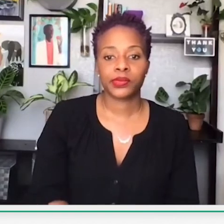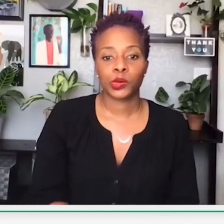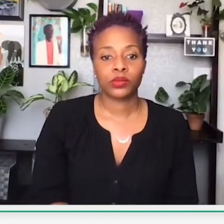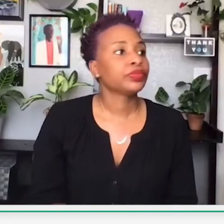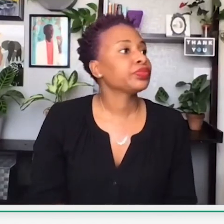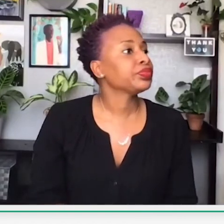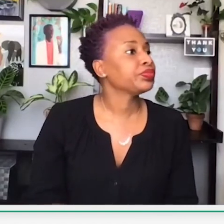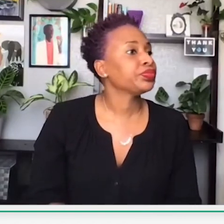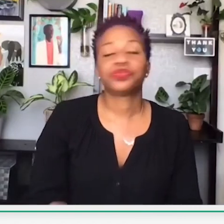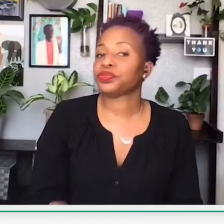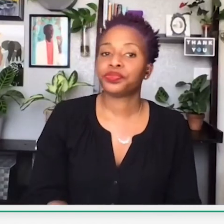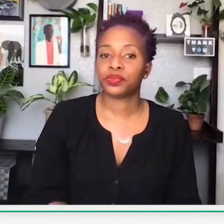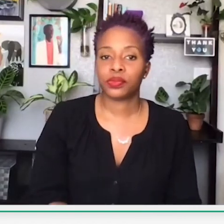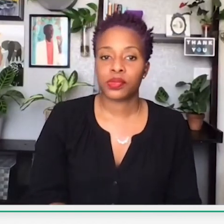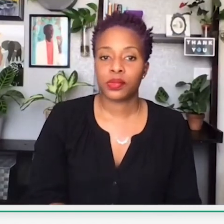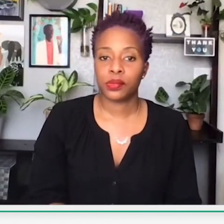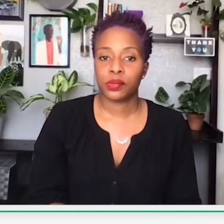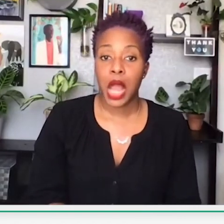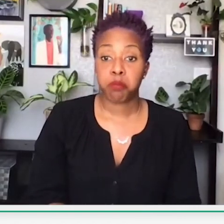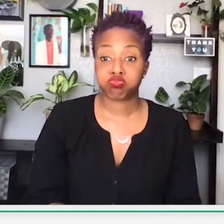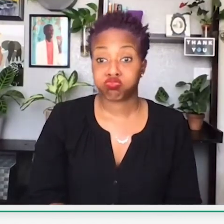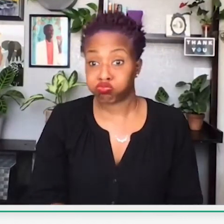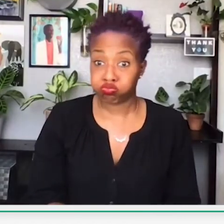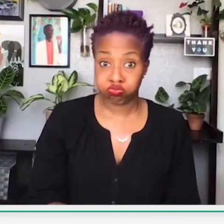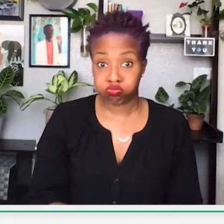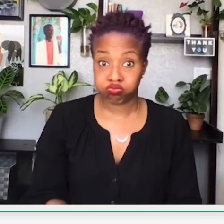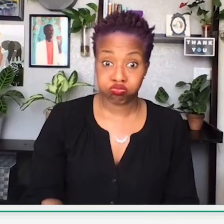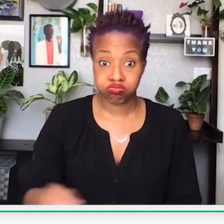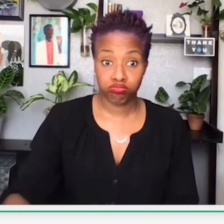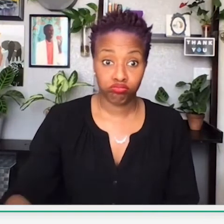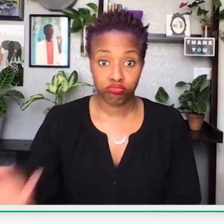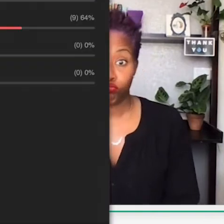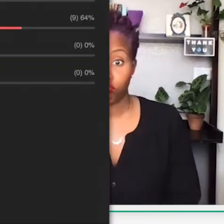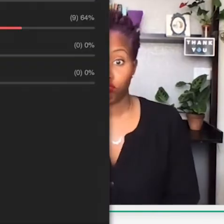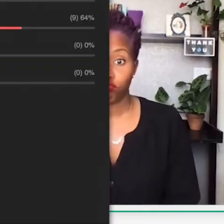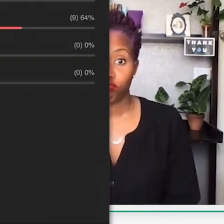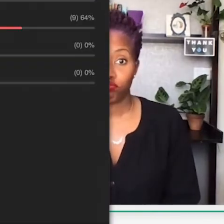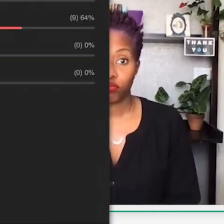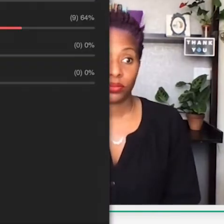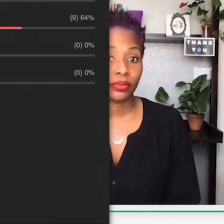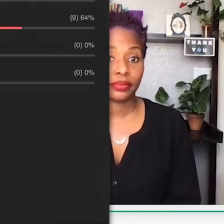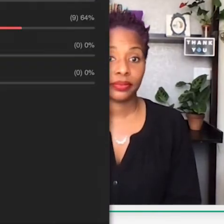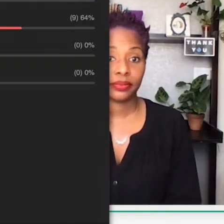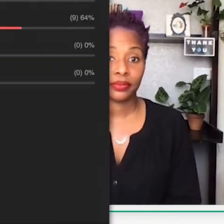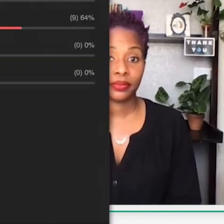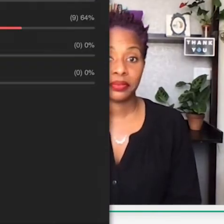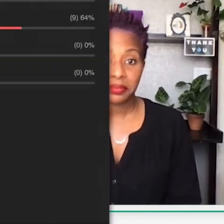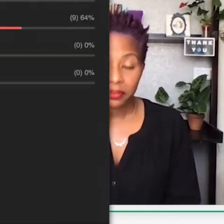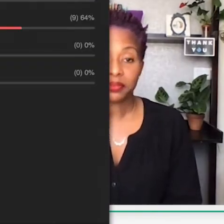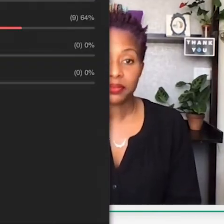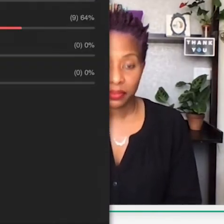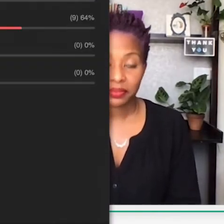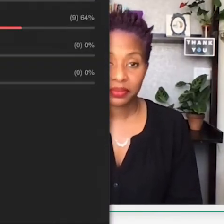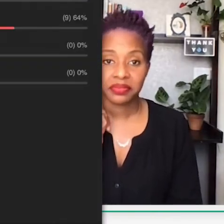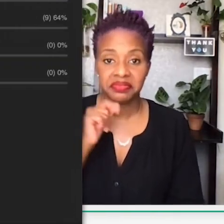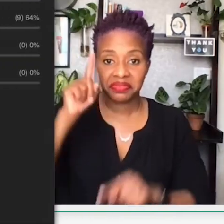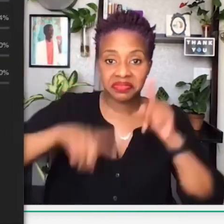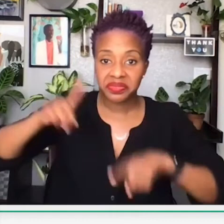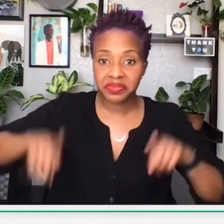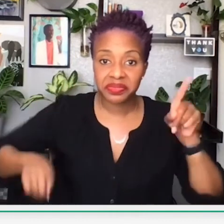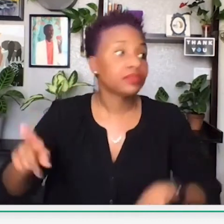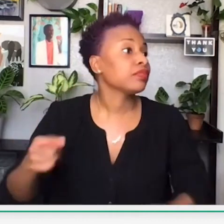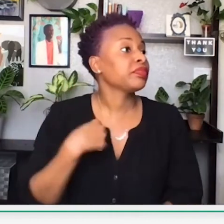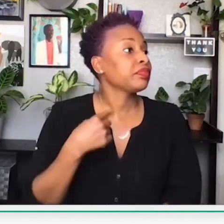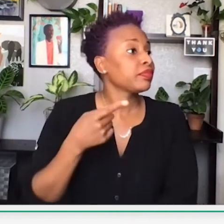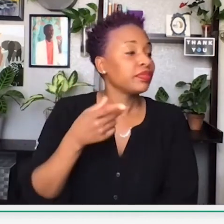of this poll. Hmm, it